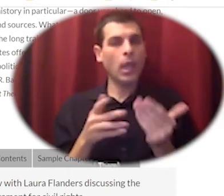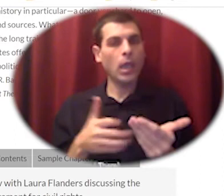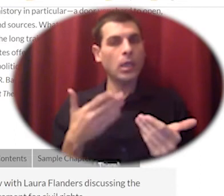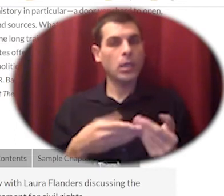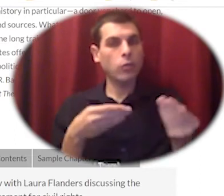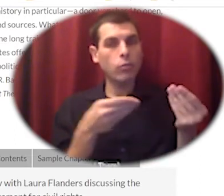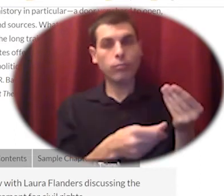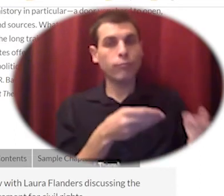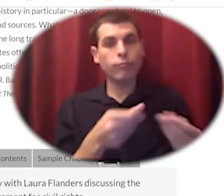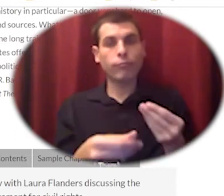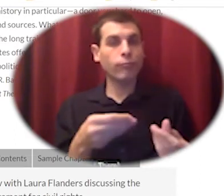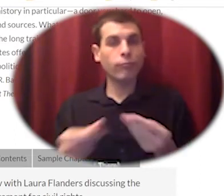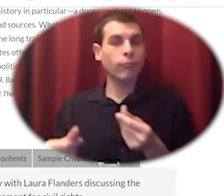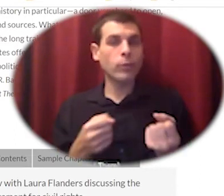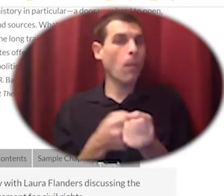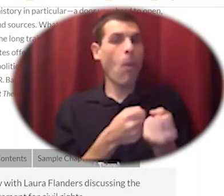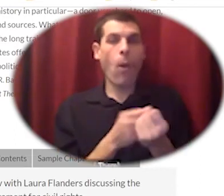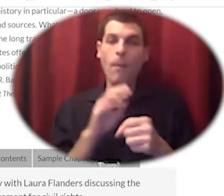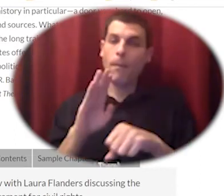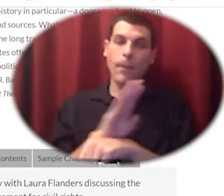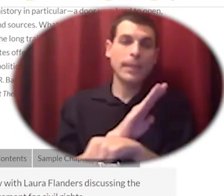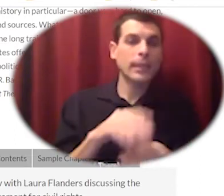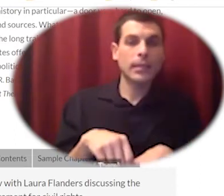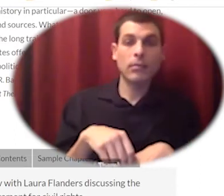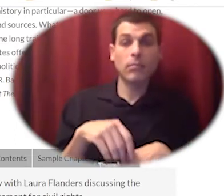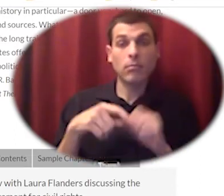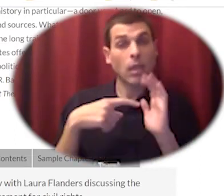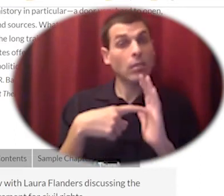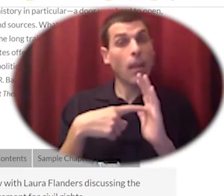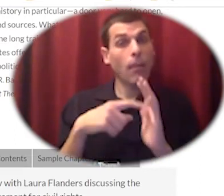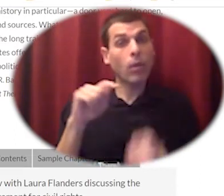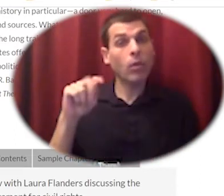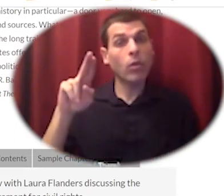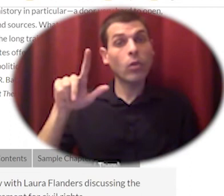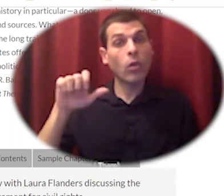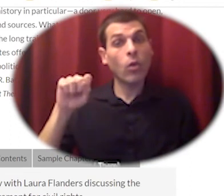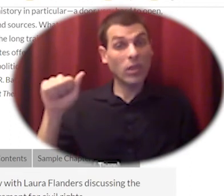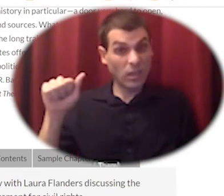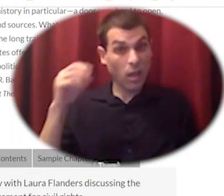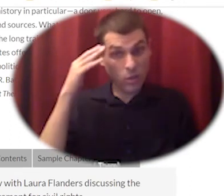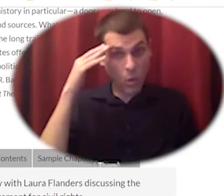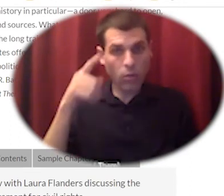like black wall street in tulsa and many of the other communities that were in the the north even